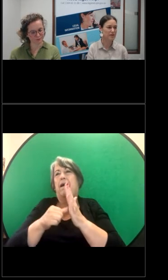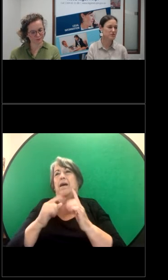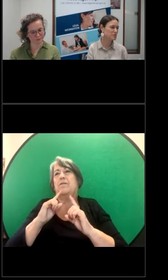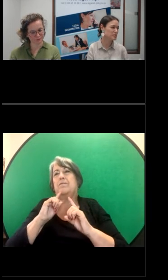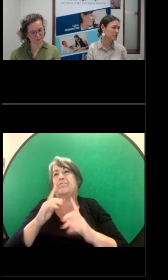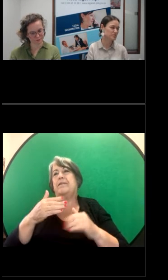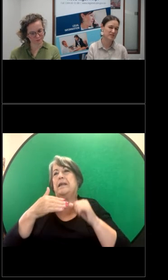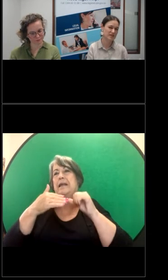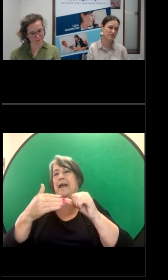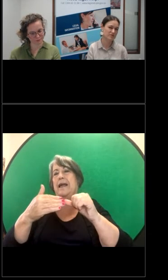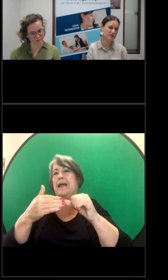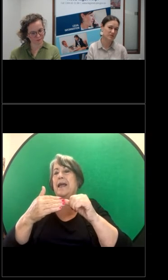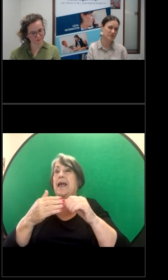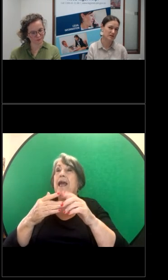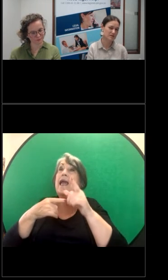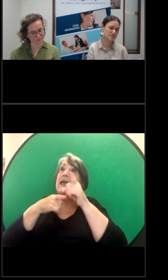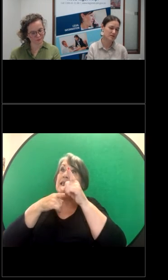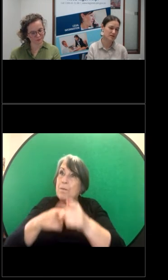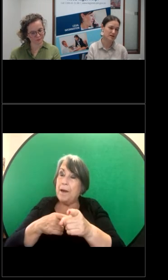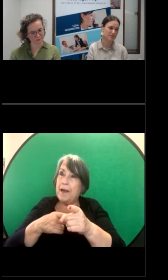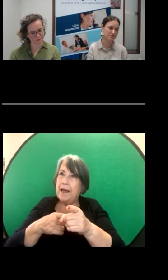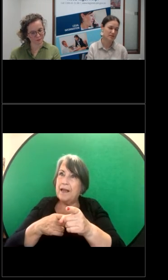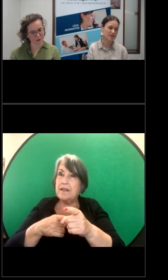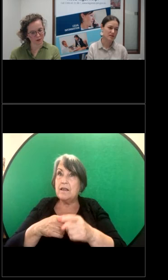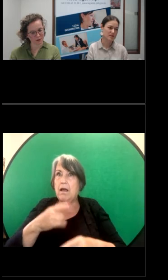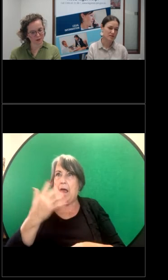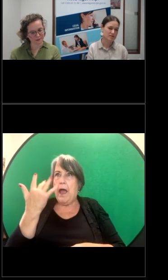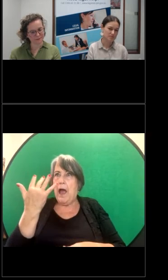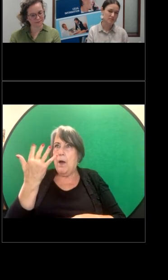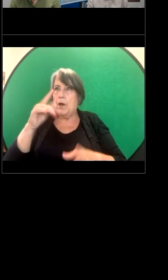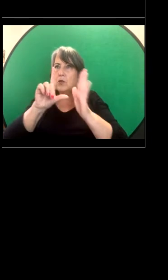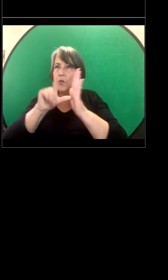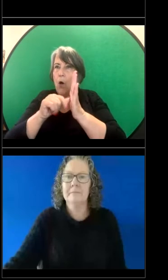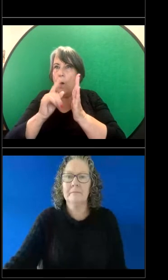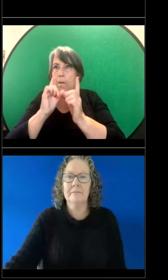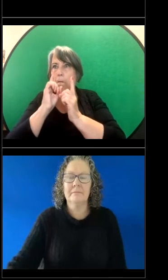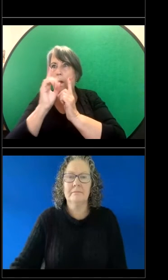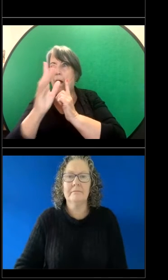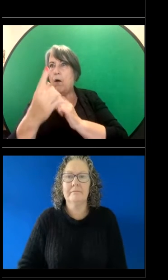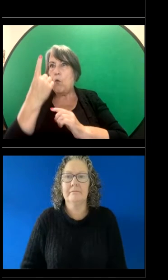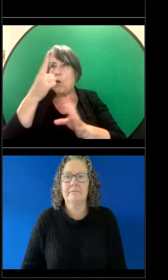how much the person was out of time as well. Is there anything you wanted to add?